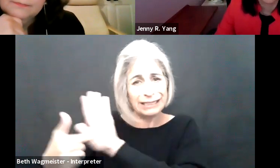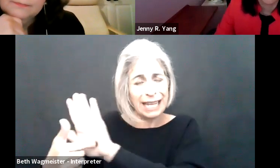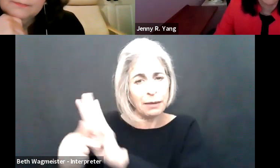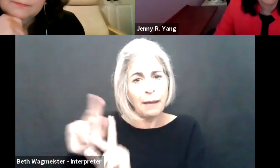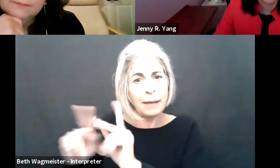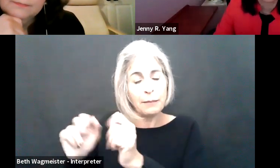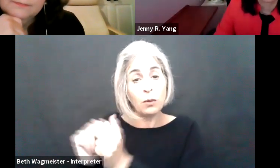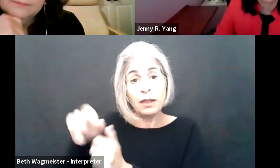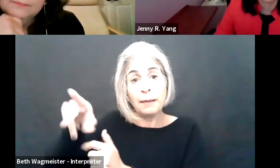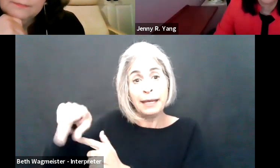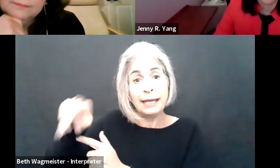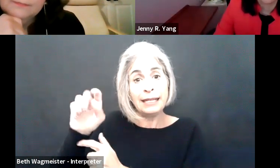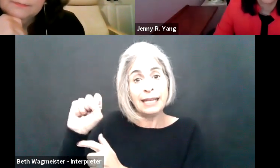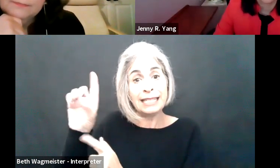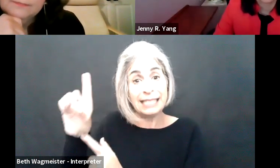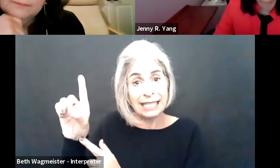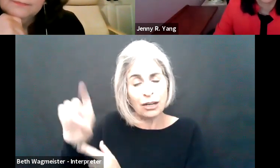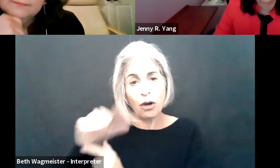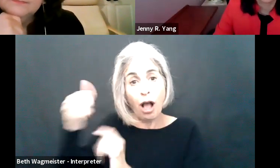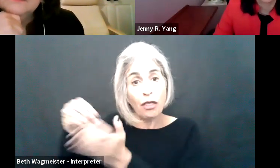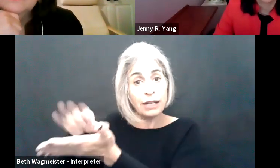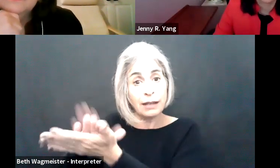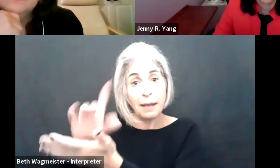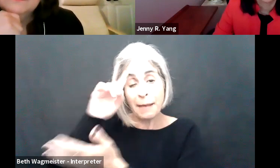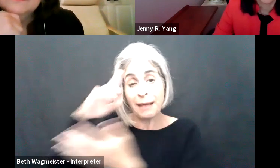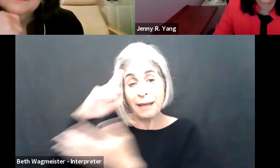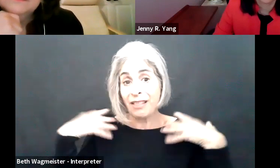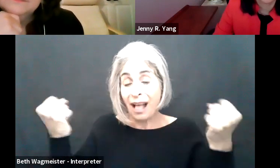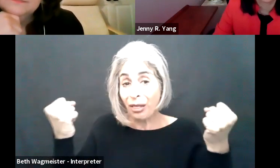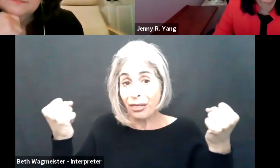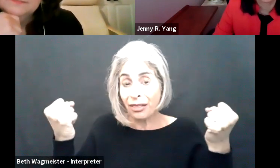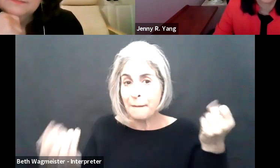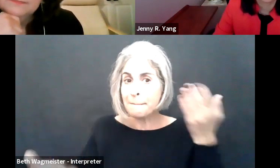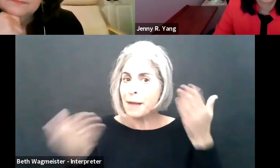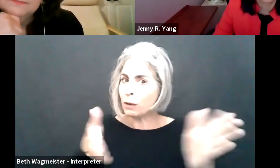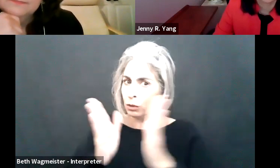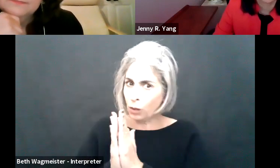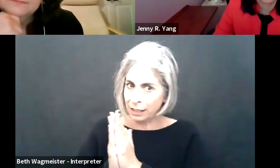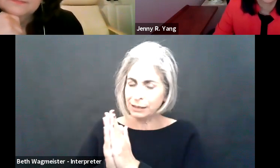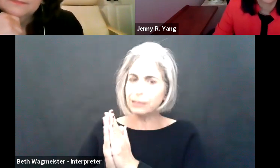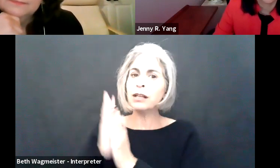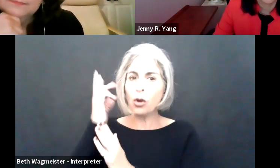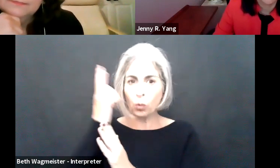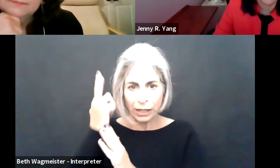accompanied COVID-19. For example, employees with PTSD or other documented mental health